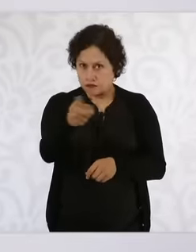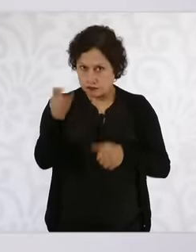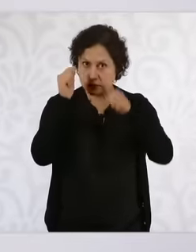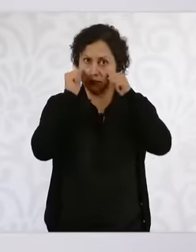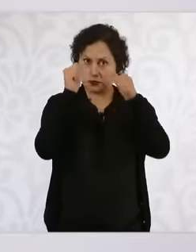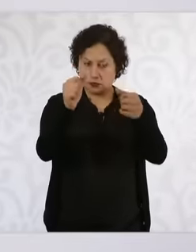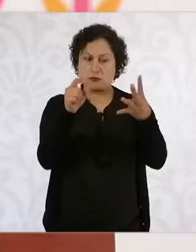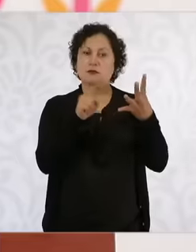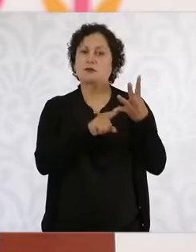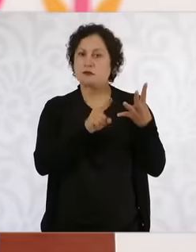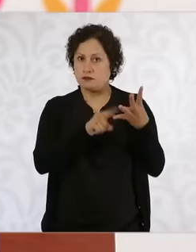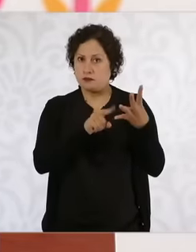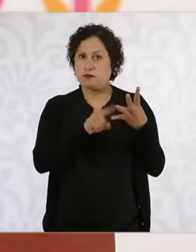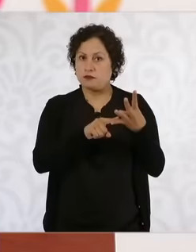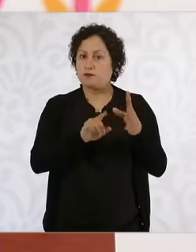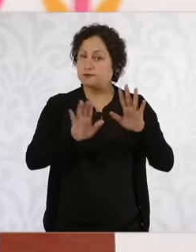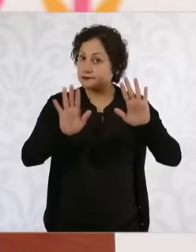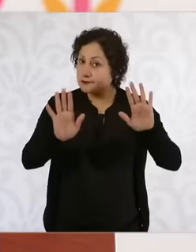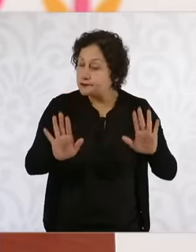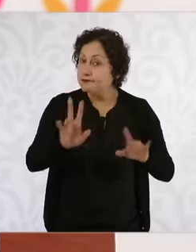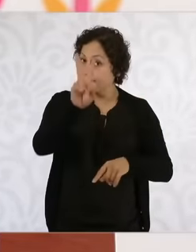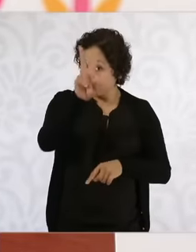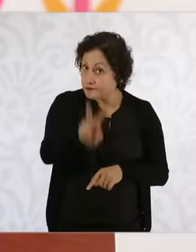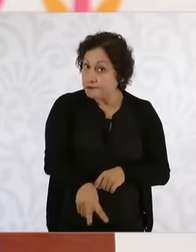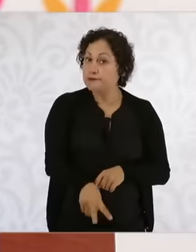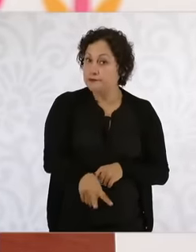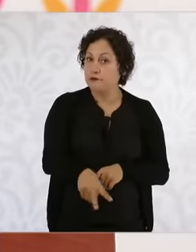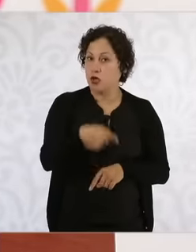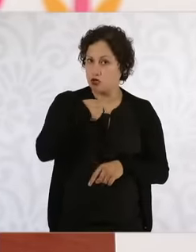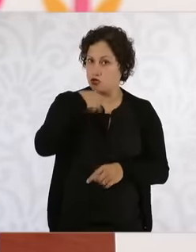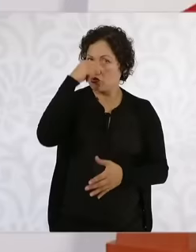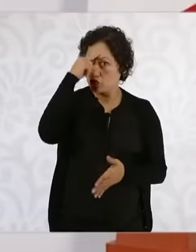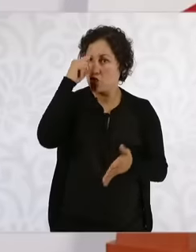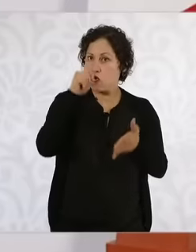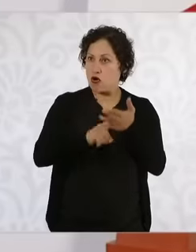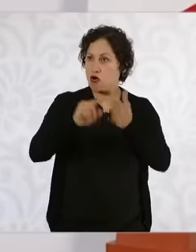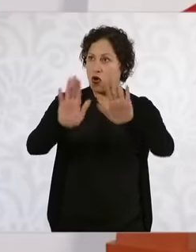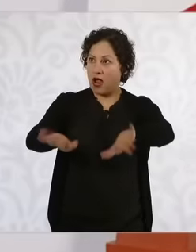look, I I imagine that he must have had all kinds of pressure from the other